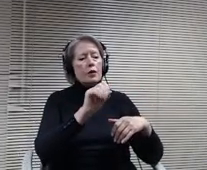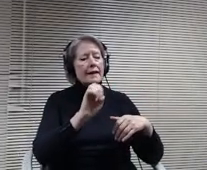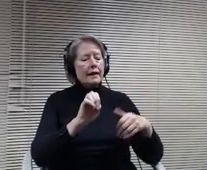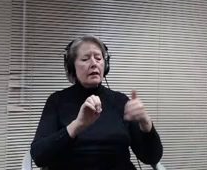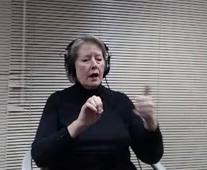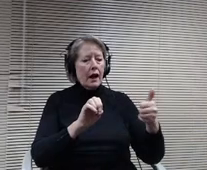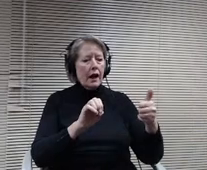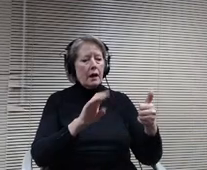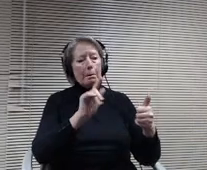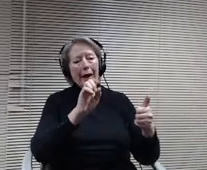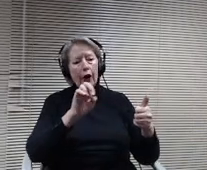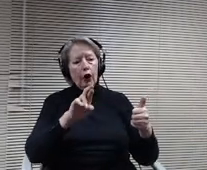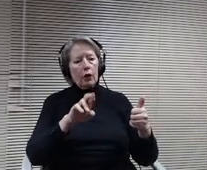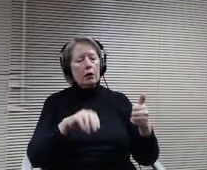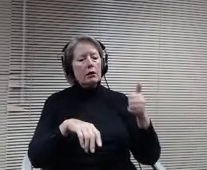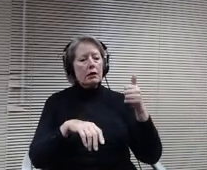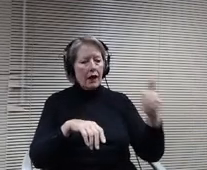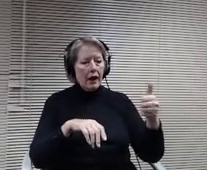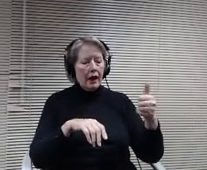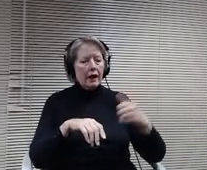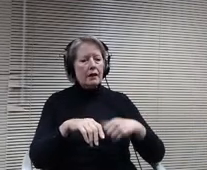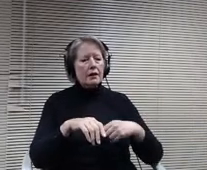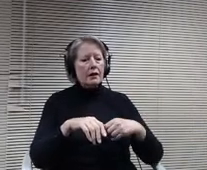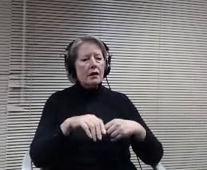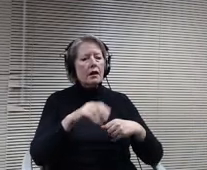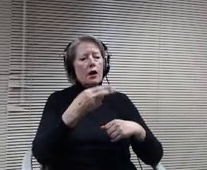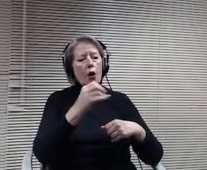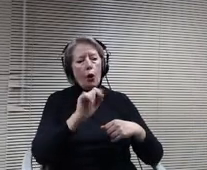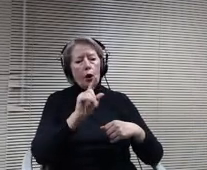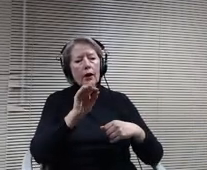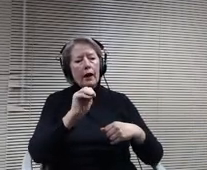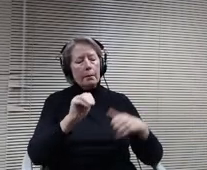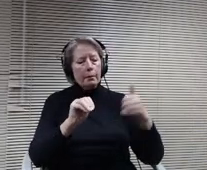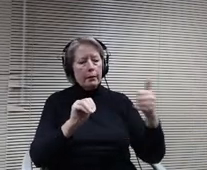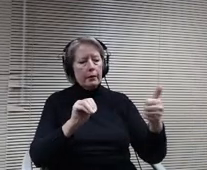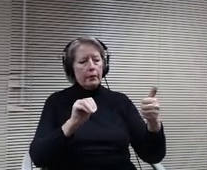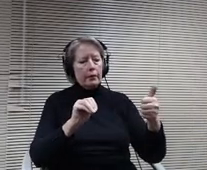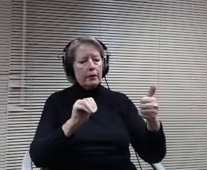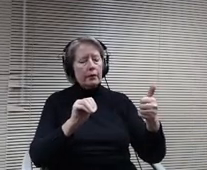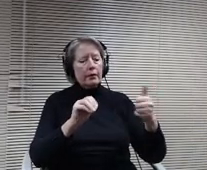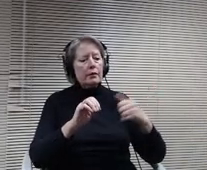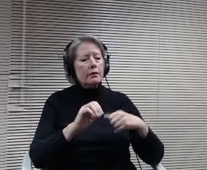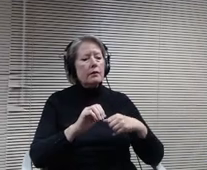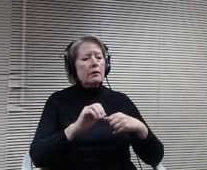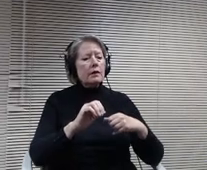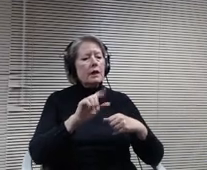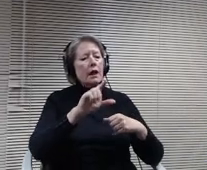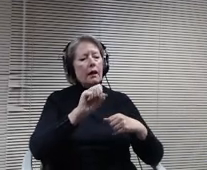member Holcomb. Hi board member Lesage I board member